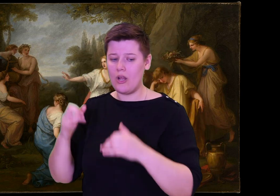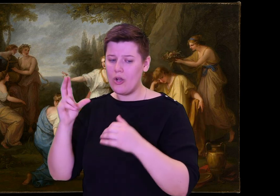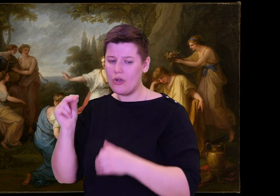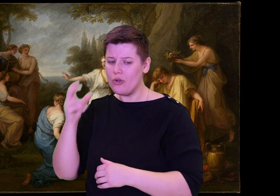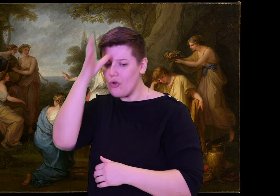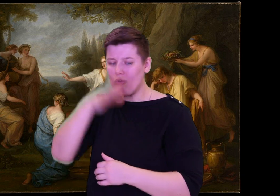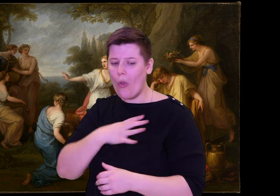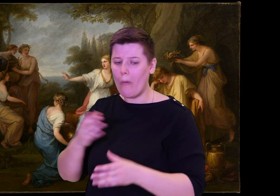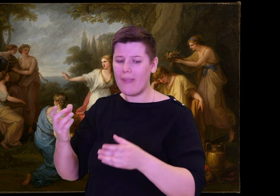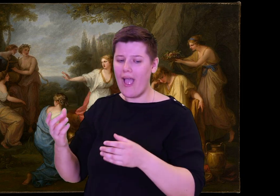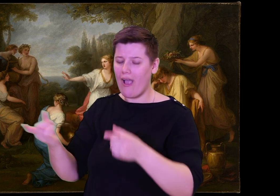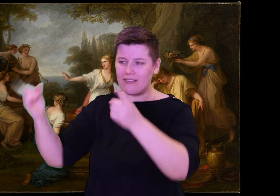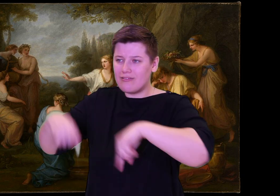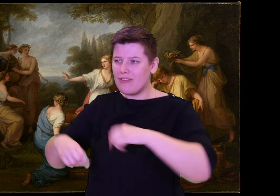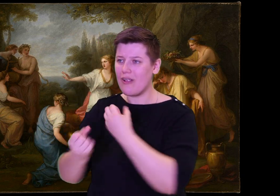First I lost my father, who was kind to you as if you were also his sons.